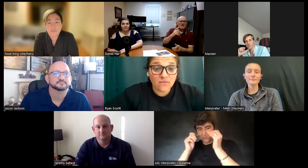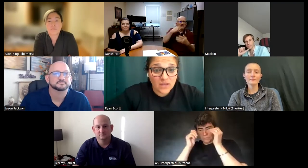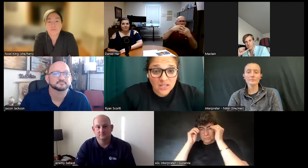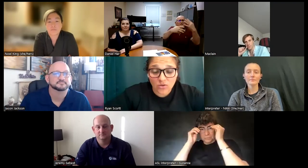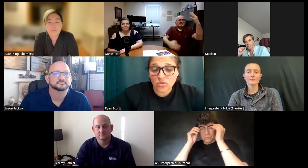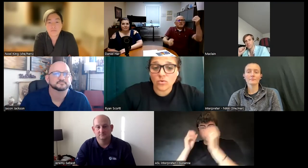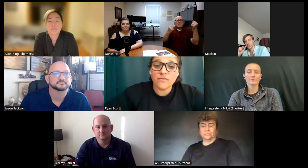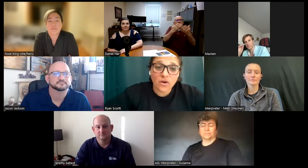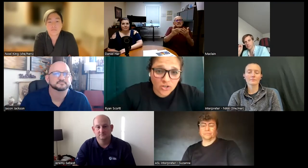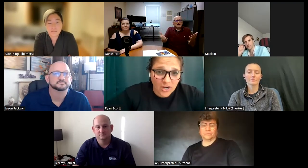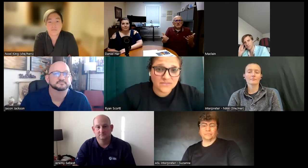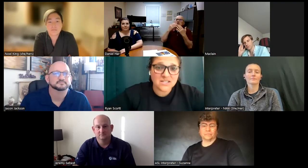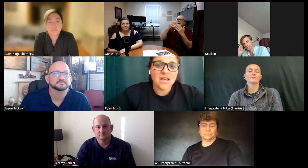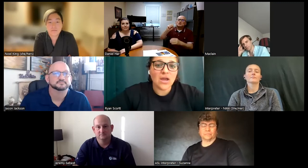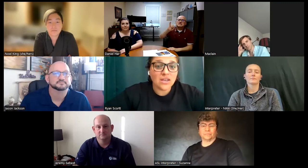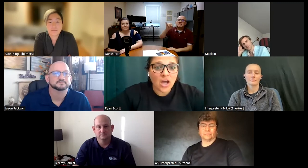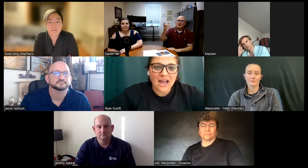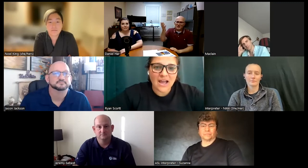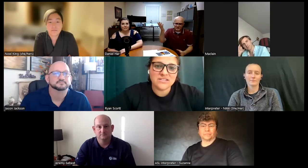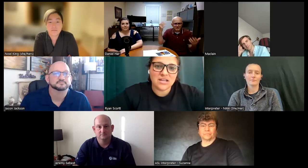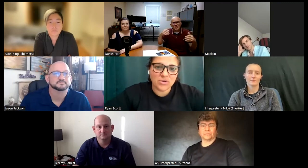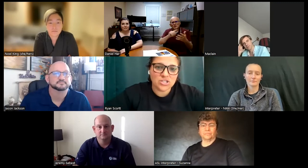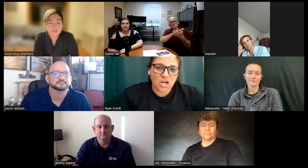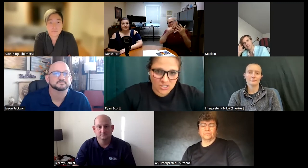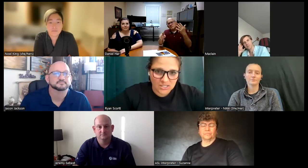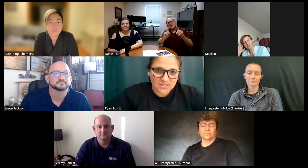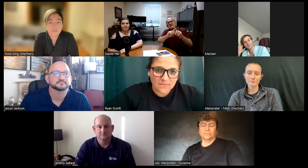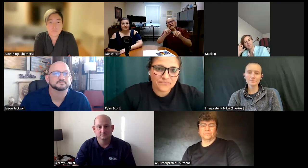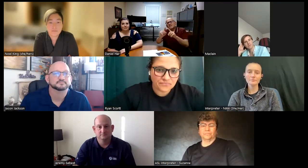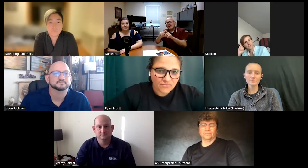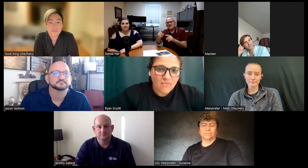videos or photographs and not have separate charges